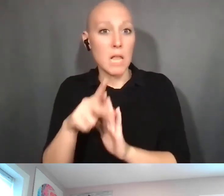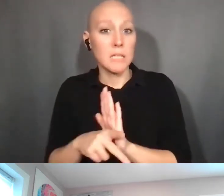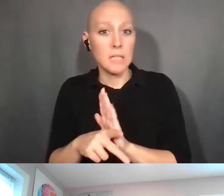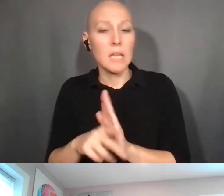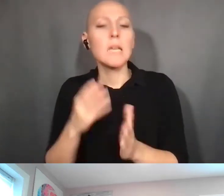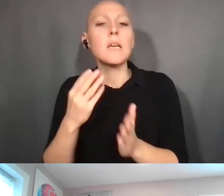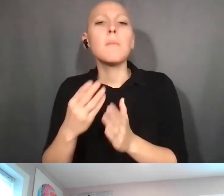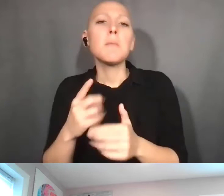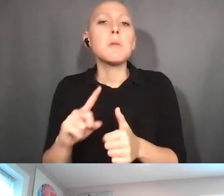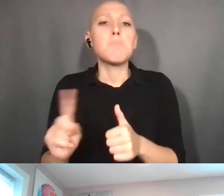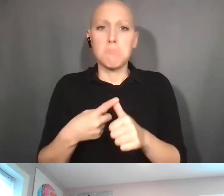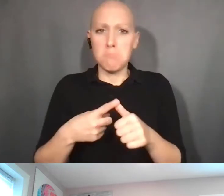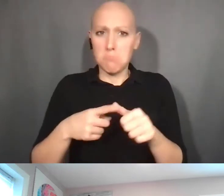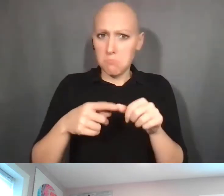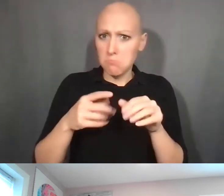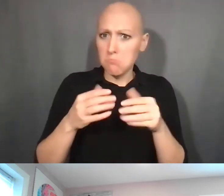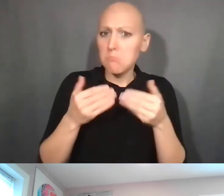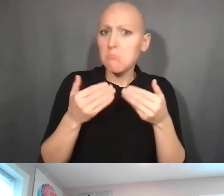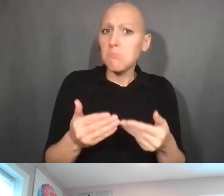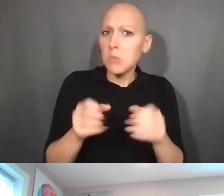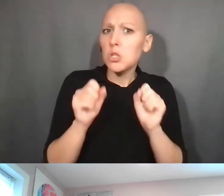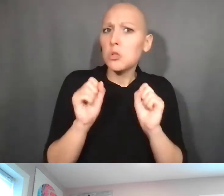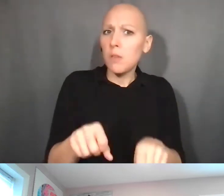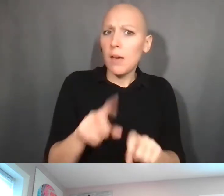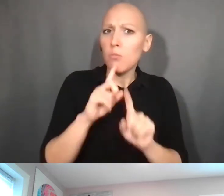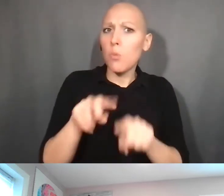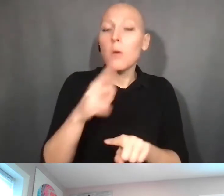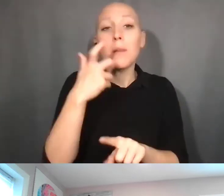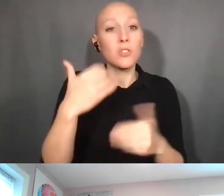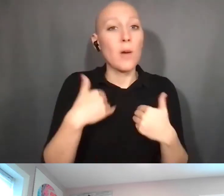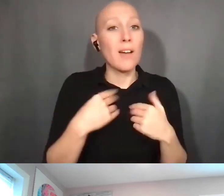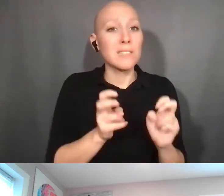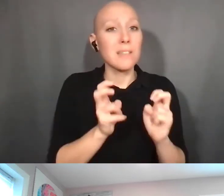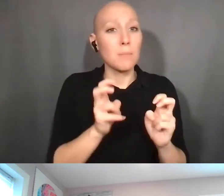You have a subject invention, but you may choose not to patent it,